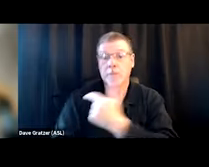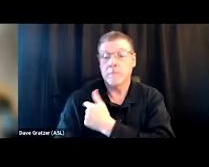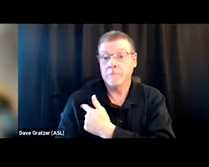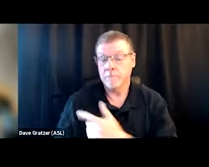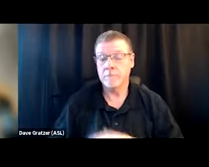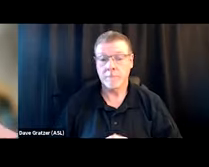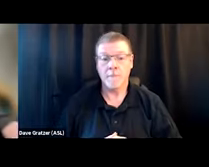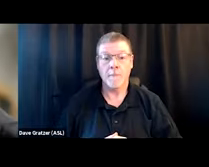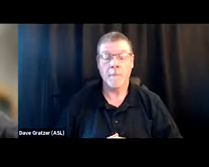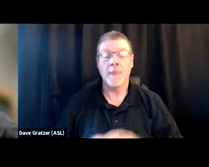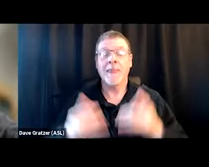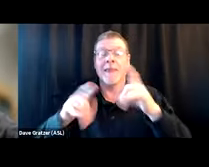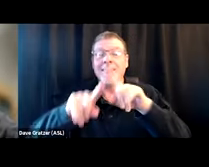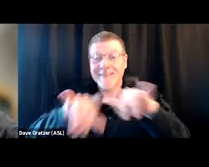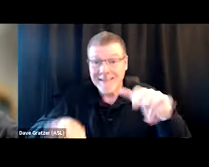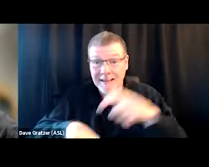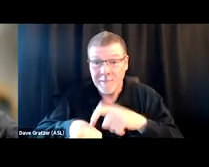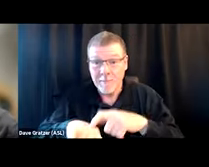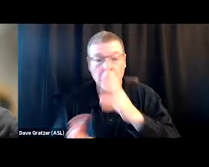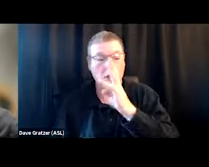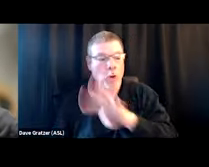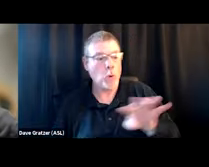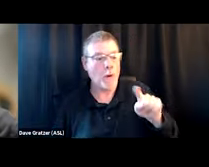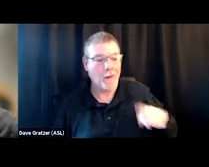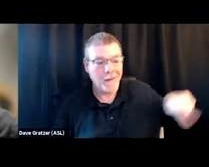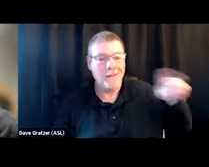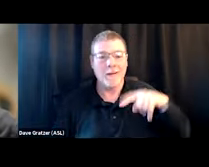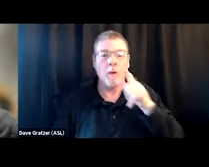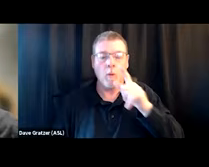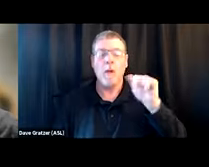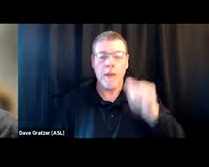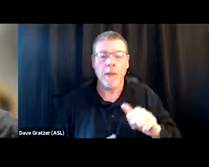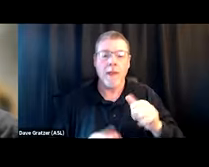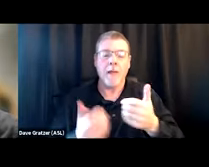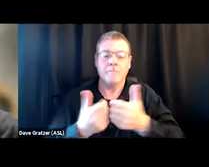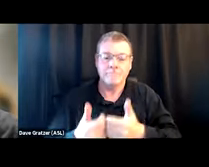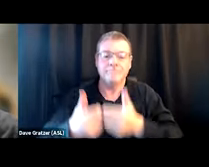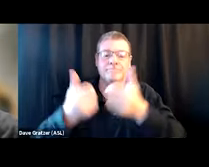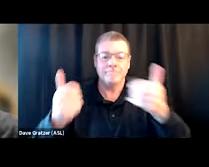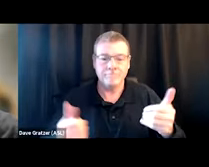while ignoring those that could really bolster the autonomy of the person we're trying to help.